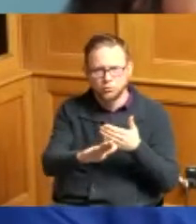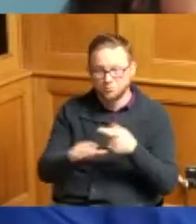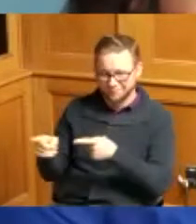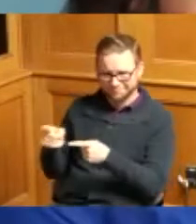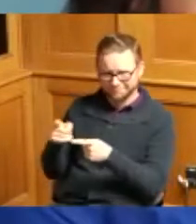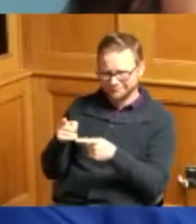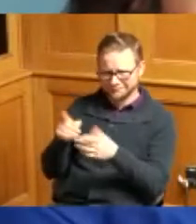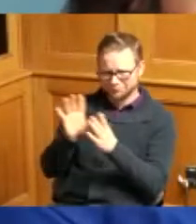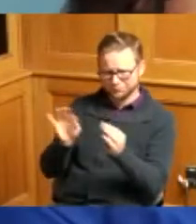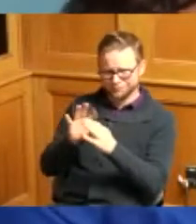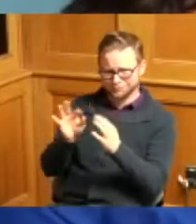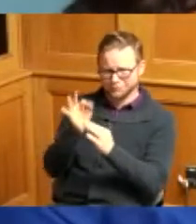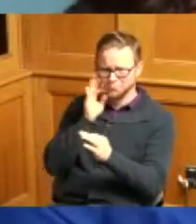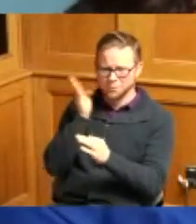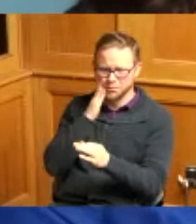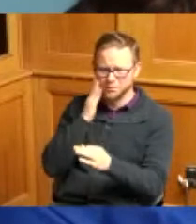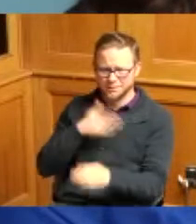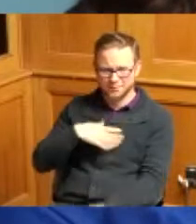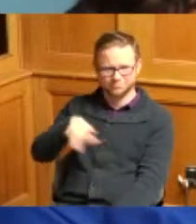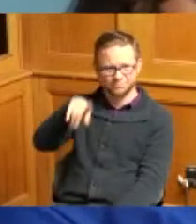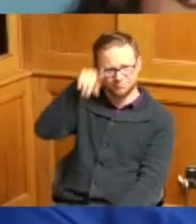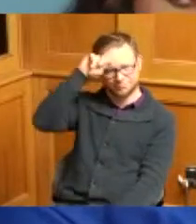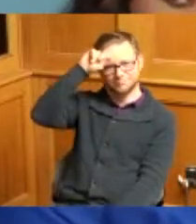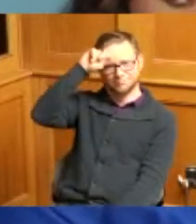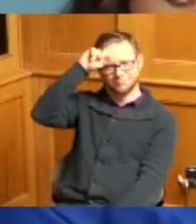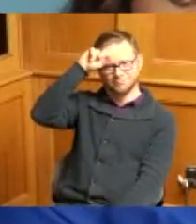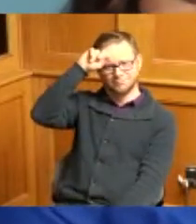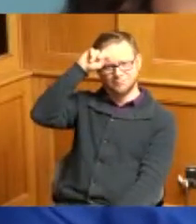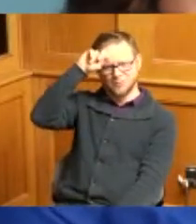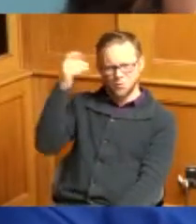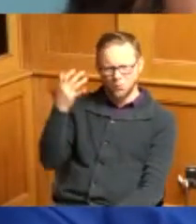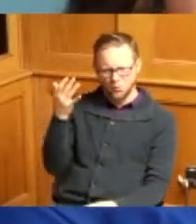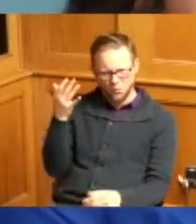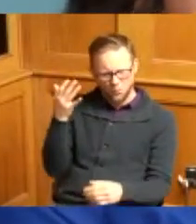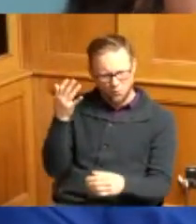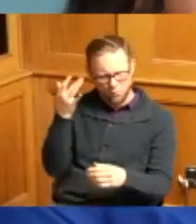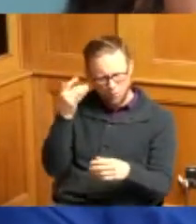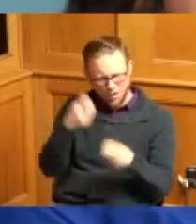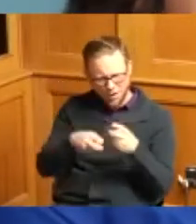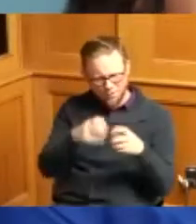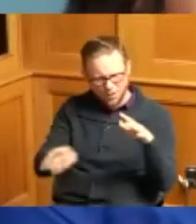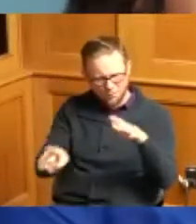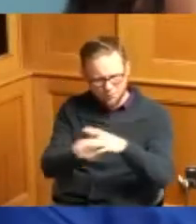or whatever I'm trying to understand what got us here and he was saying that former commissions